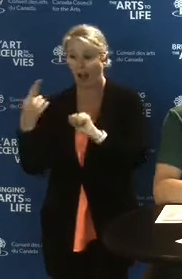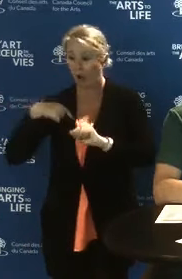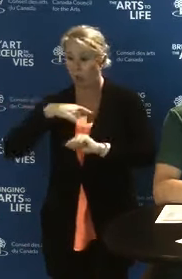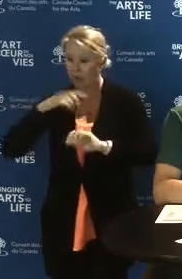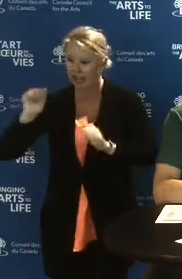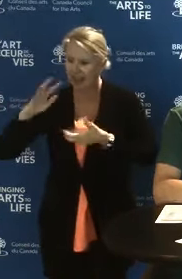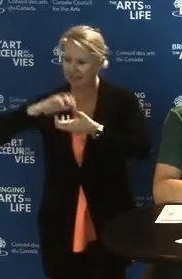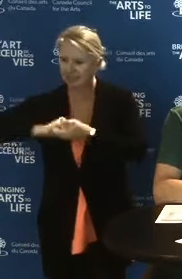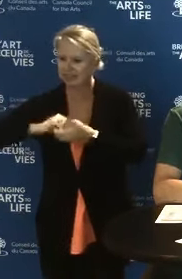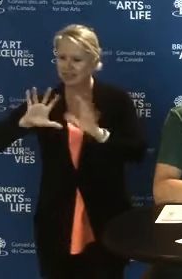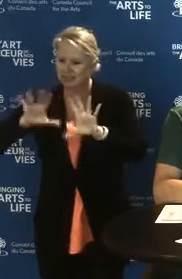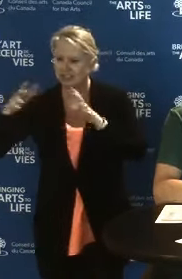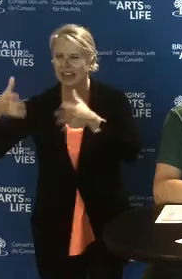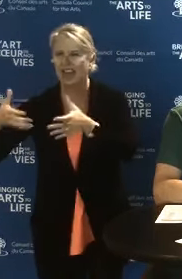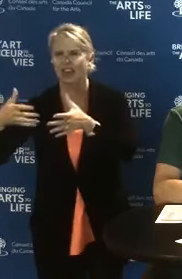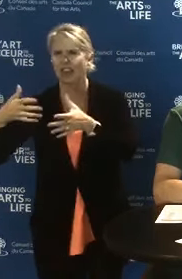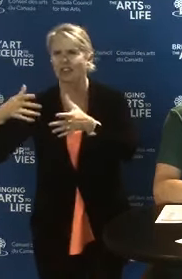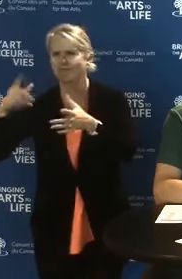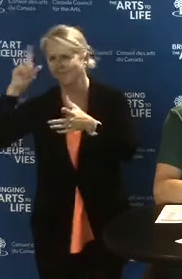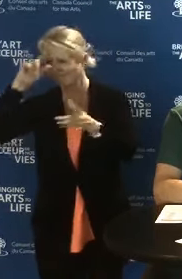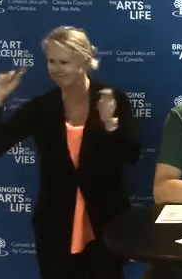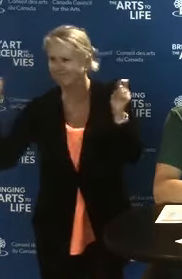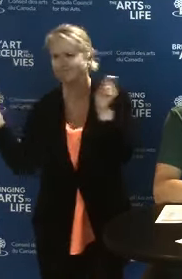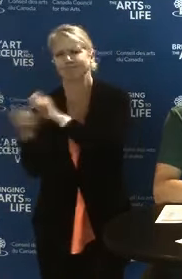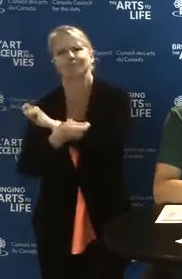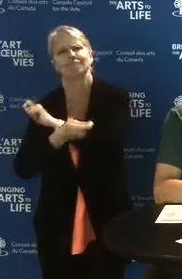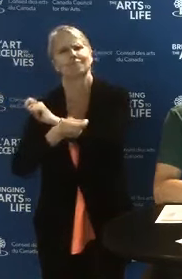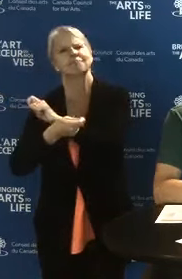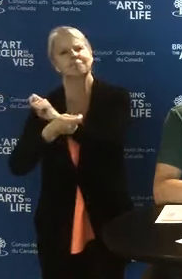radically change our ways of engaging with citizens?